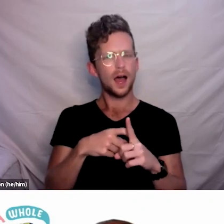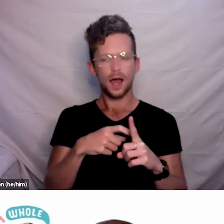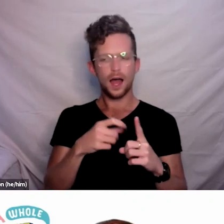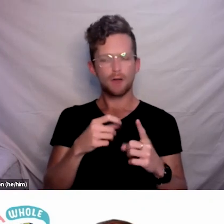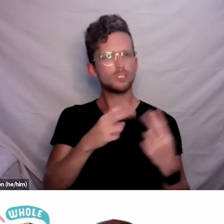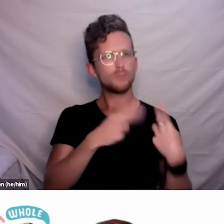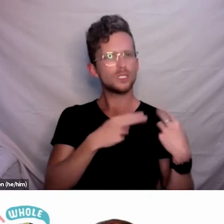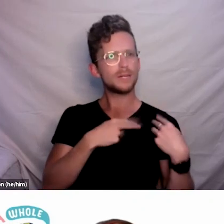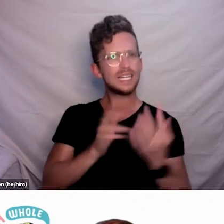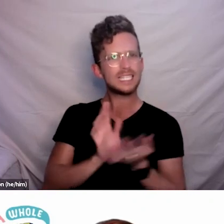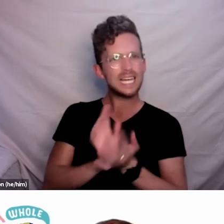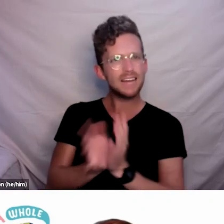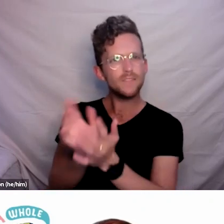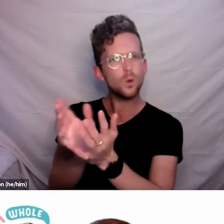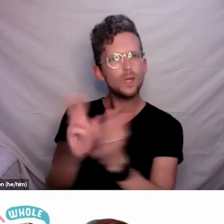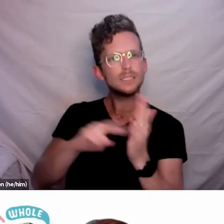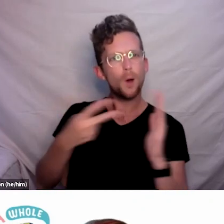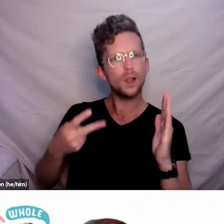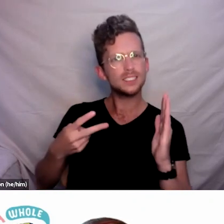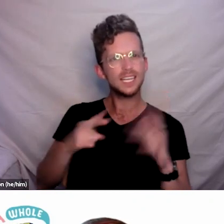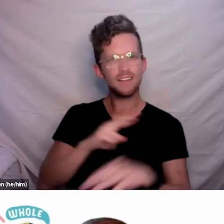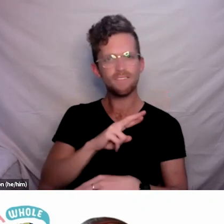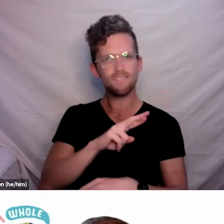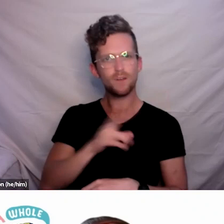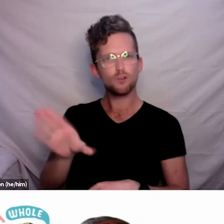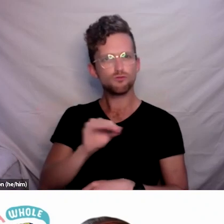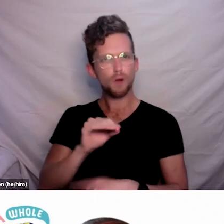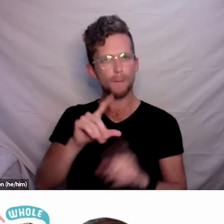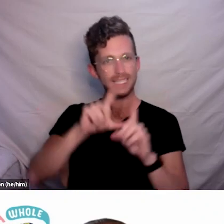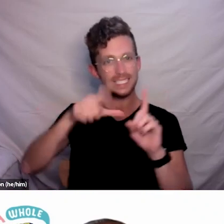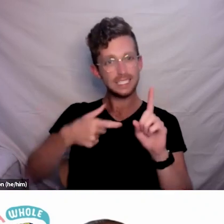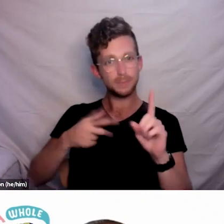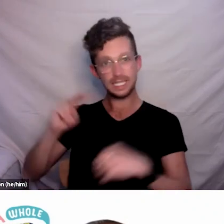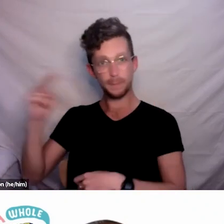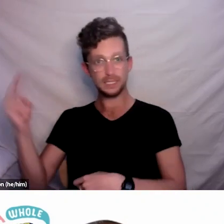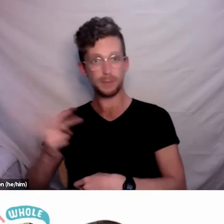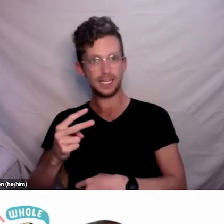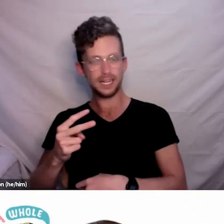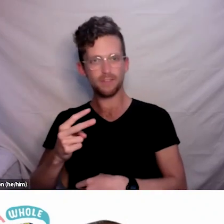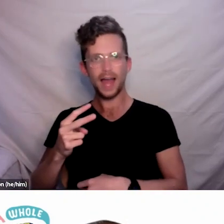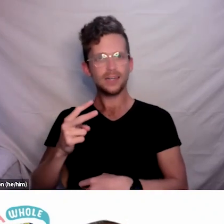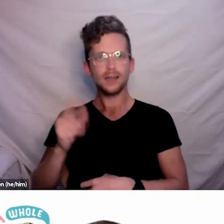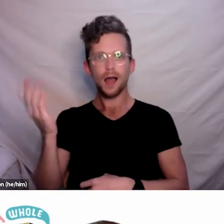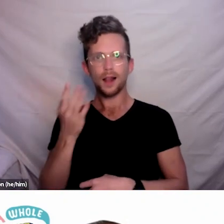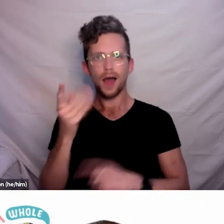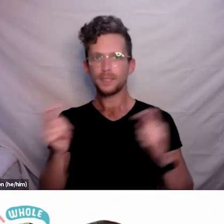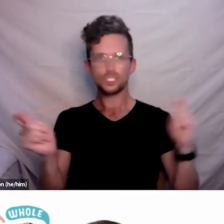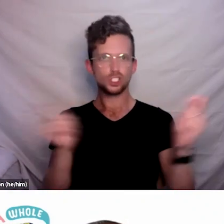and climate change is no different to that. So I think one of the things that we ought to do is